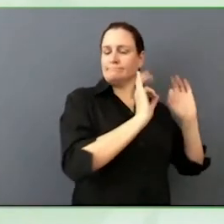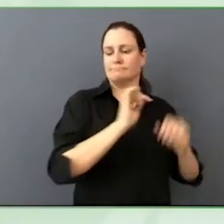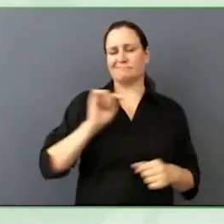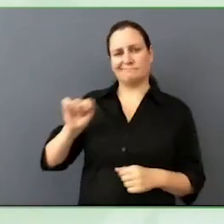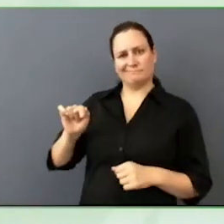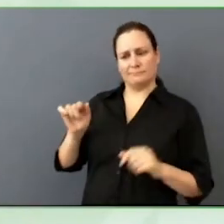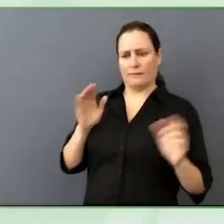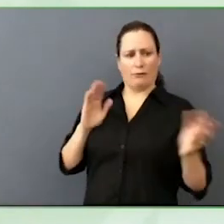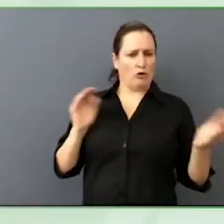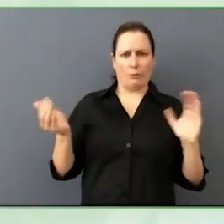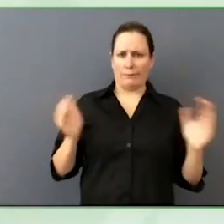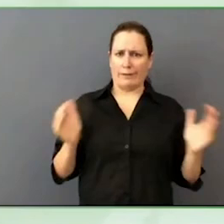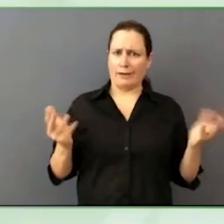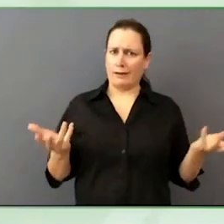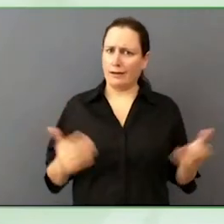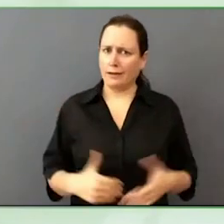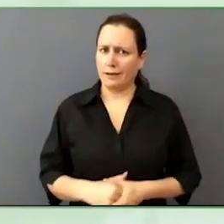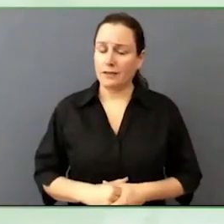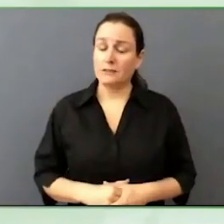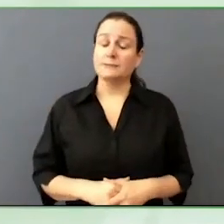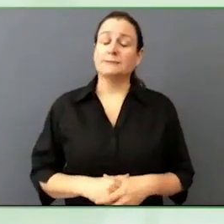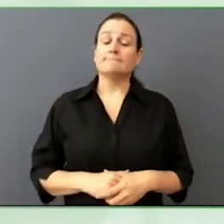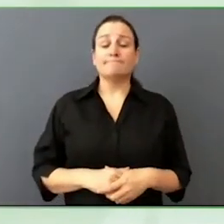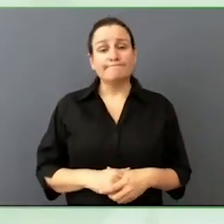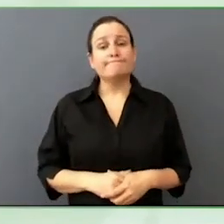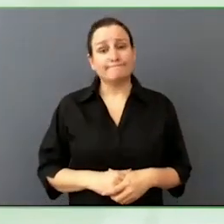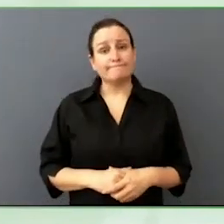We are considered and we are a marginalised community.